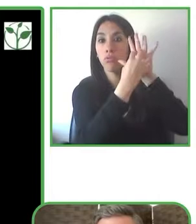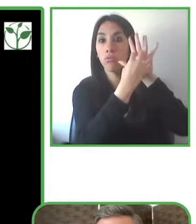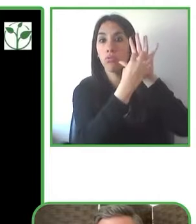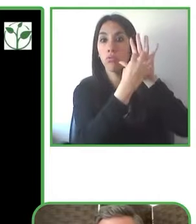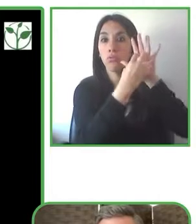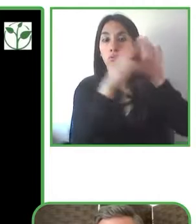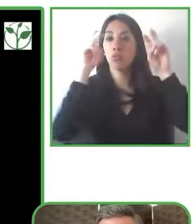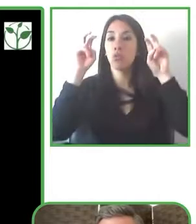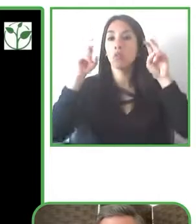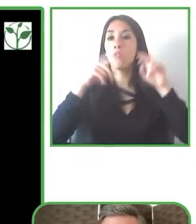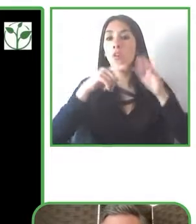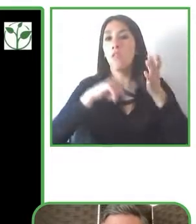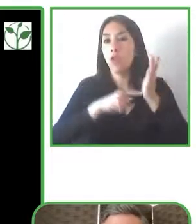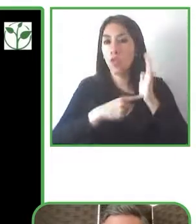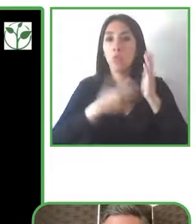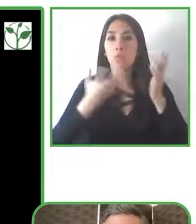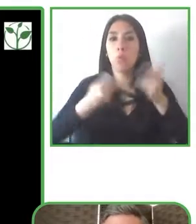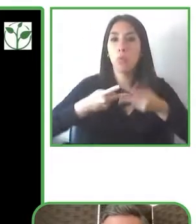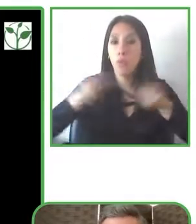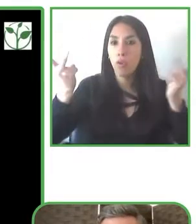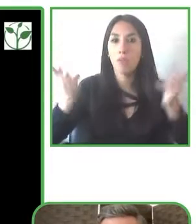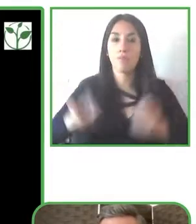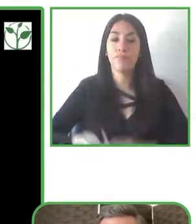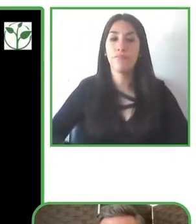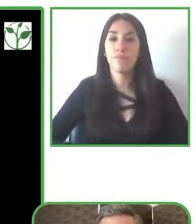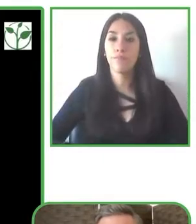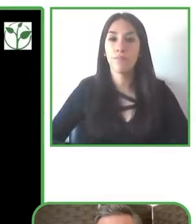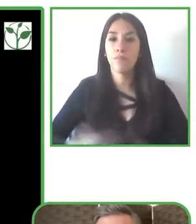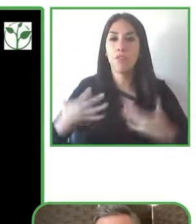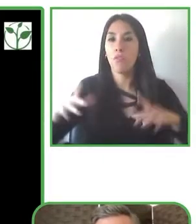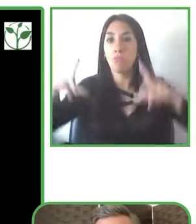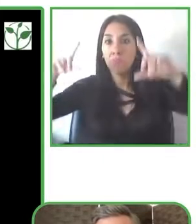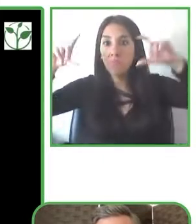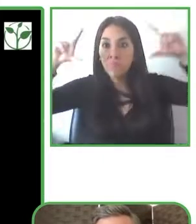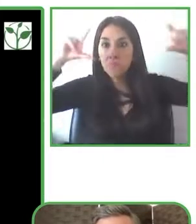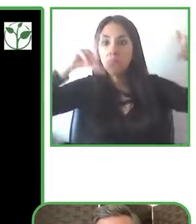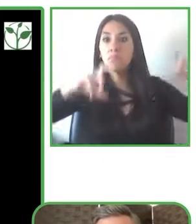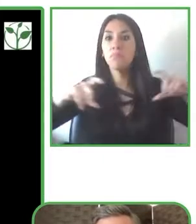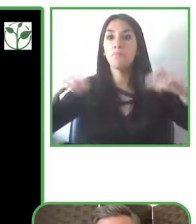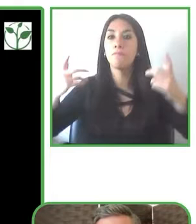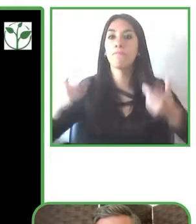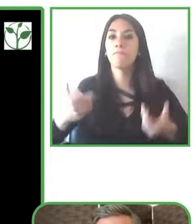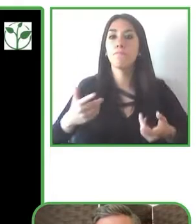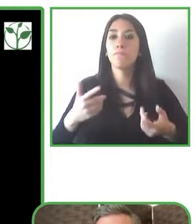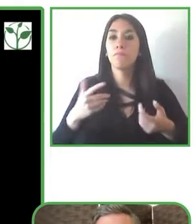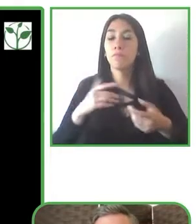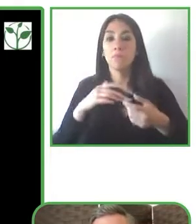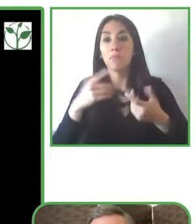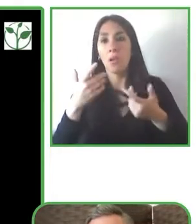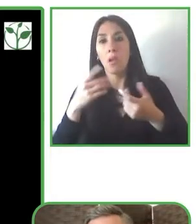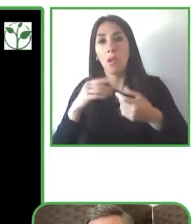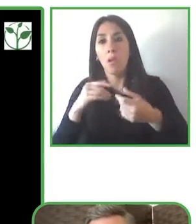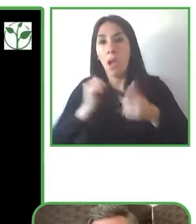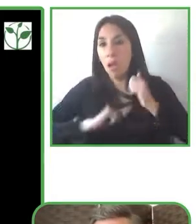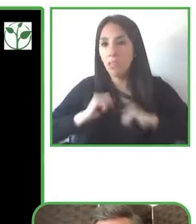and so on and so forth. So how does disability figure there and I’d like to the reason why I put this